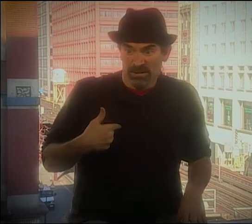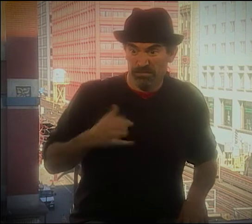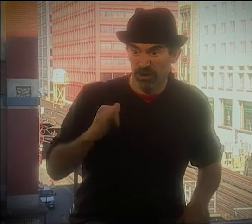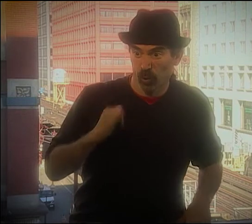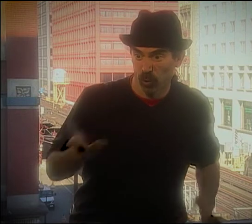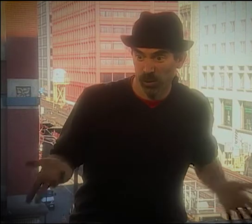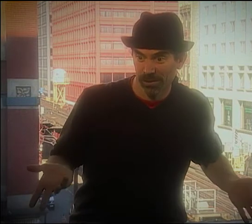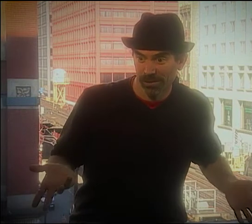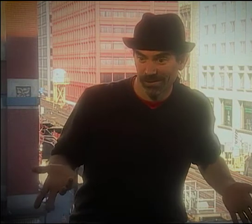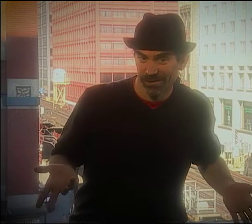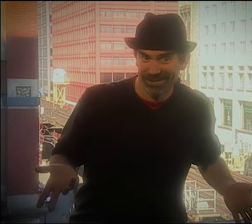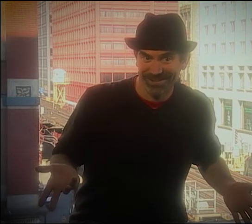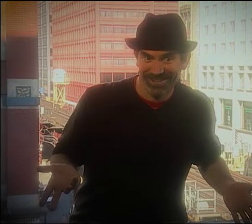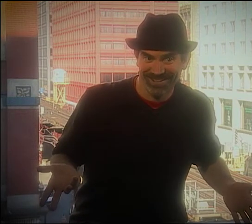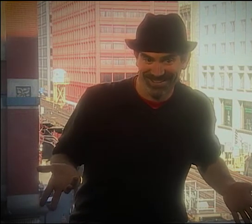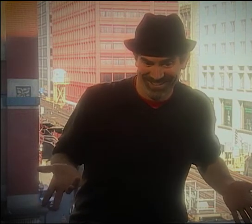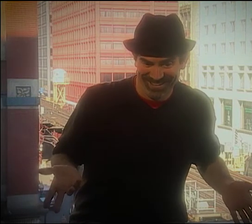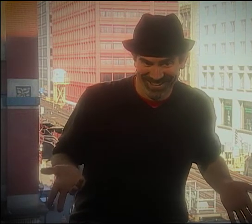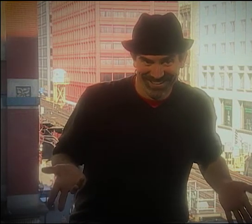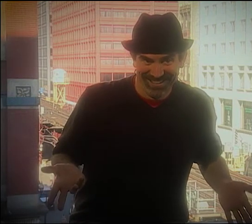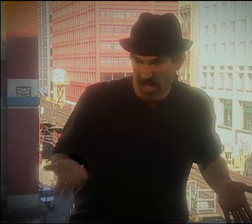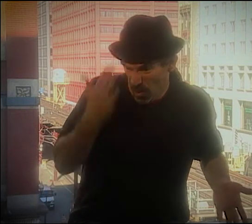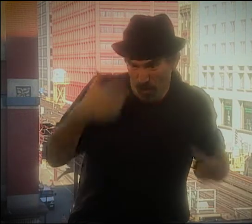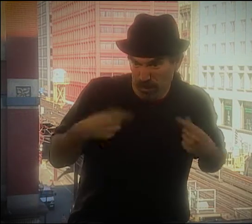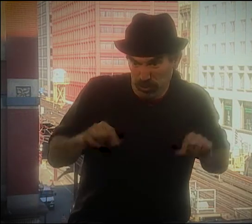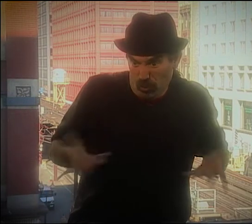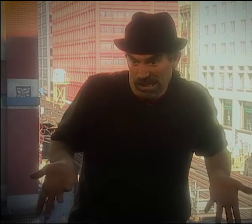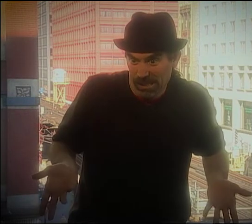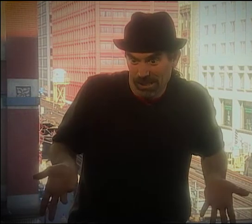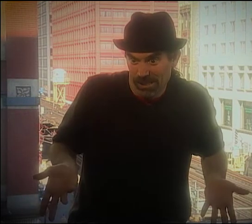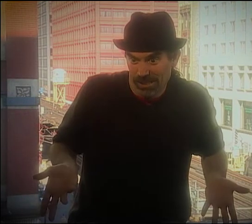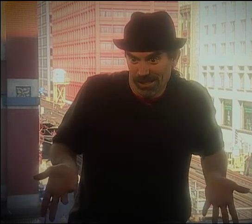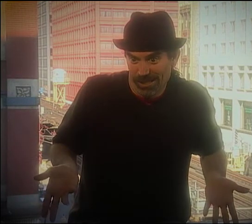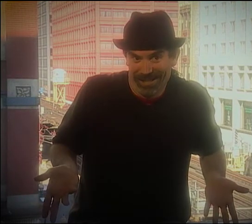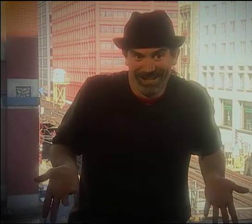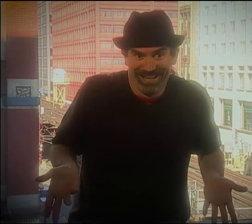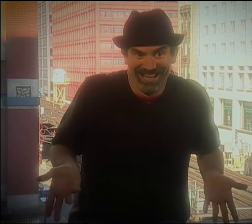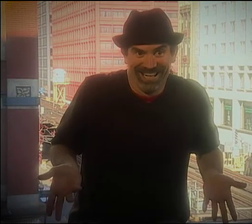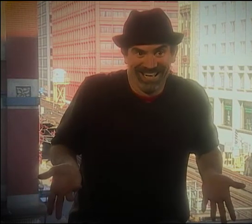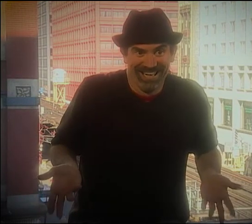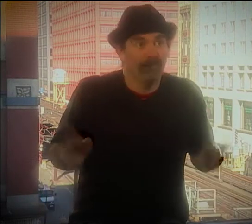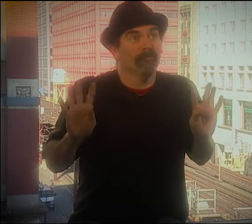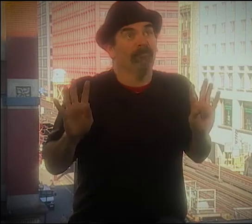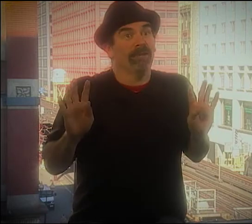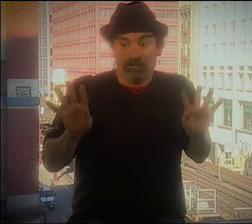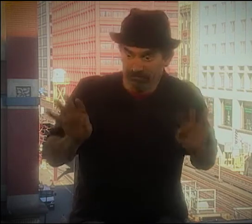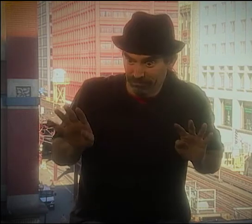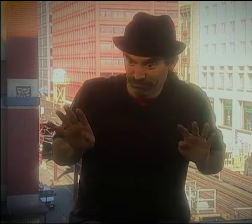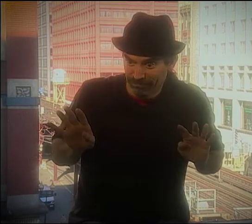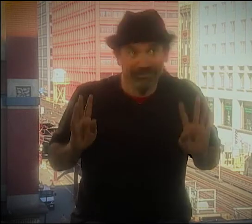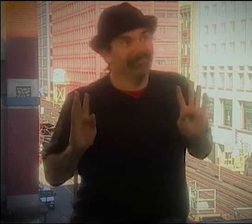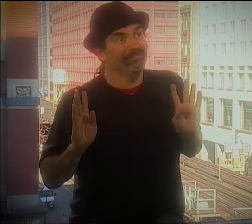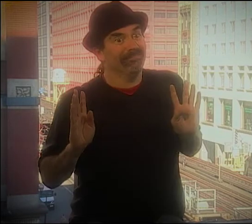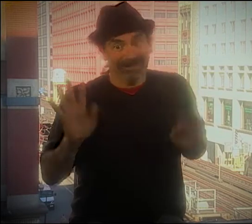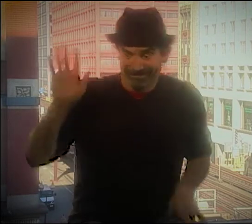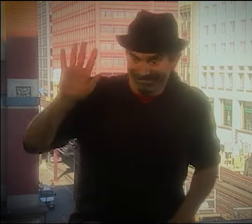THEY WERE JUST KIND OF LIKE, "WHAT'S THAT?" AND I WAS UP ON STAGE SAYING, "YEAH, ME TOO. I DON'T KNOW WHAT I'M DOING."